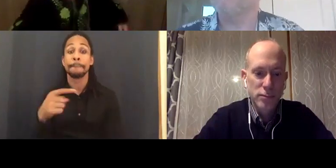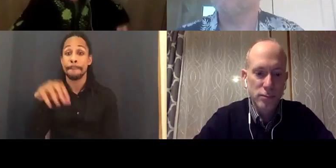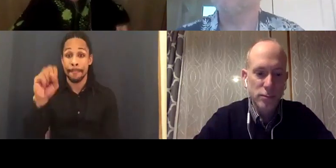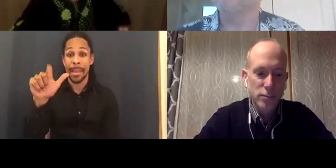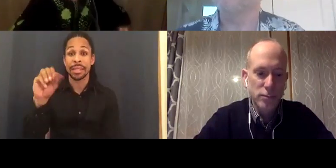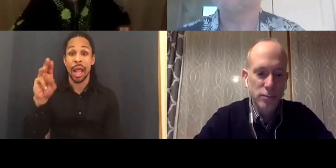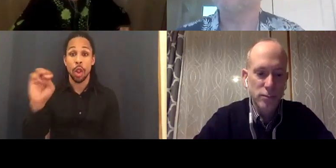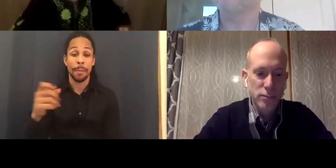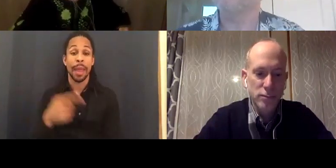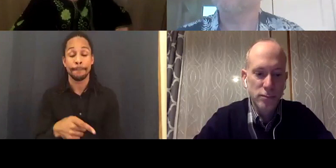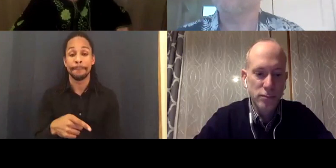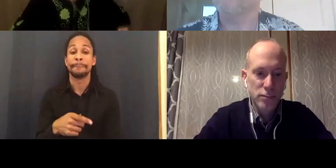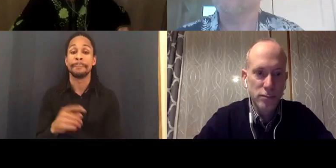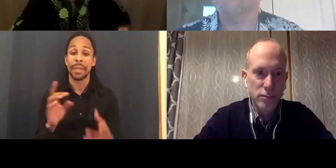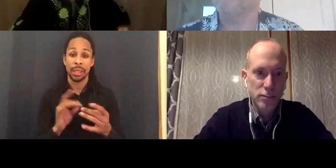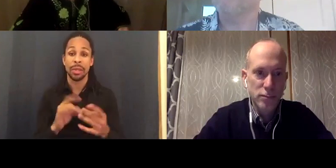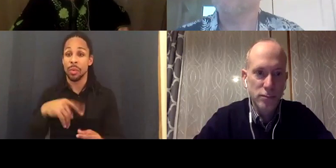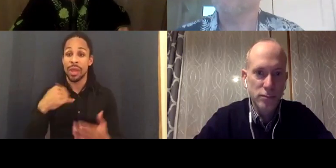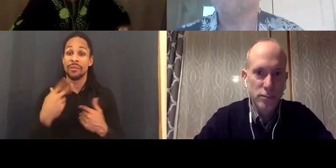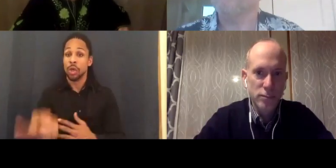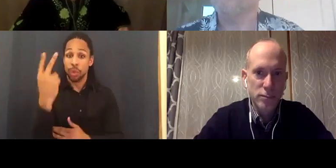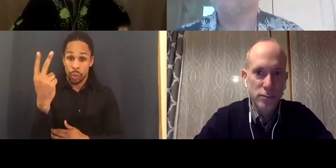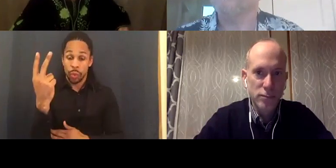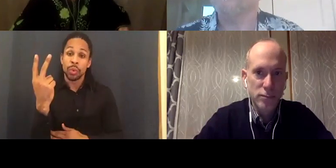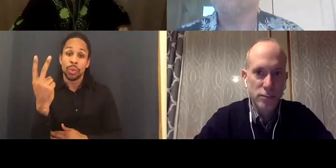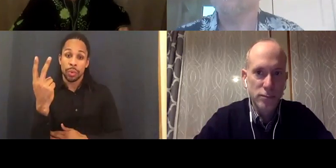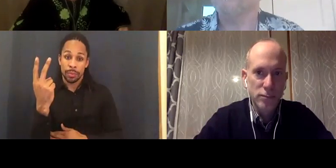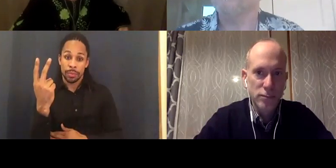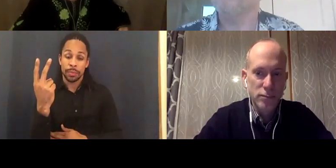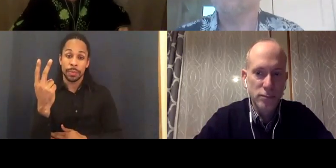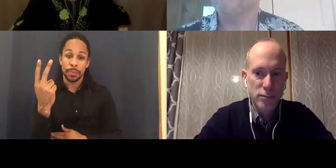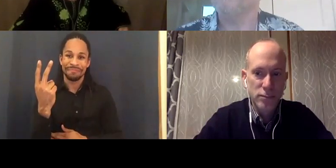Sorry. Talking in the room.